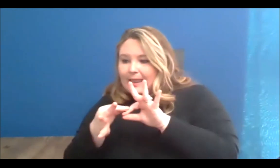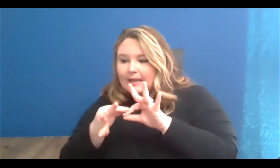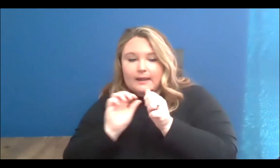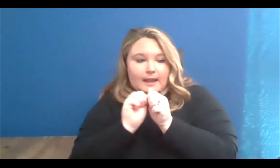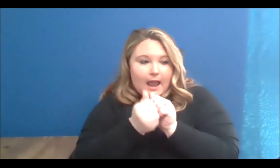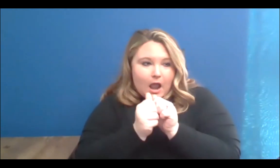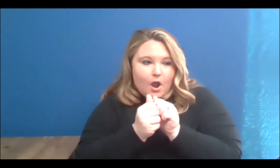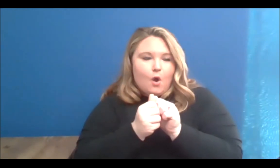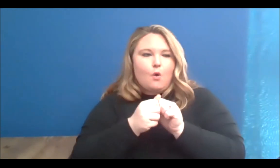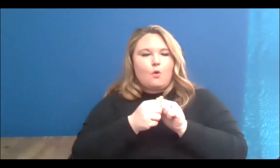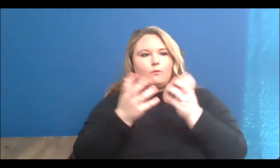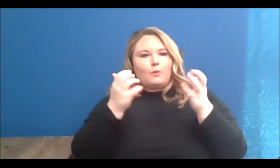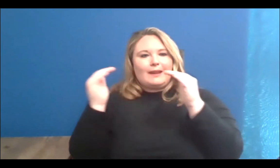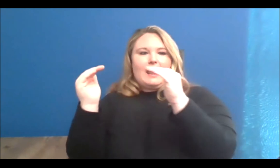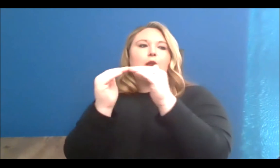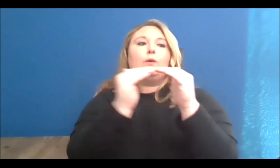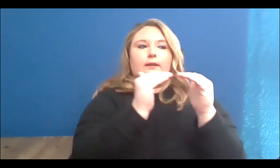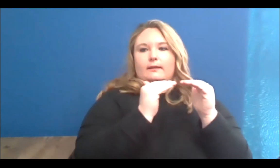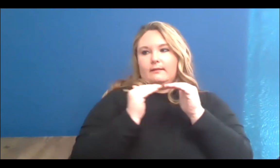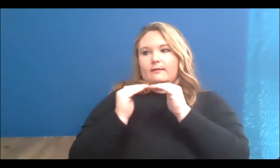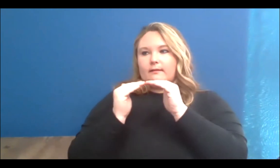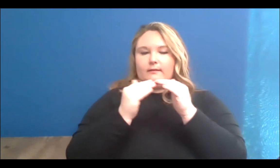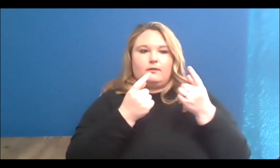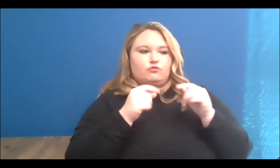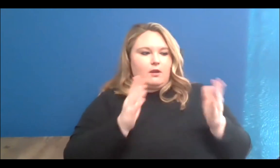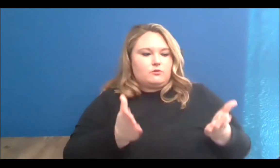equity, and trying to provide spaces for people that they otherwise would not